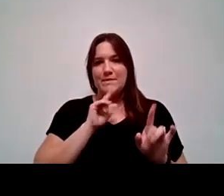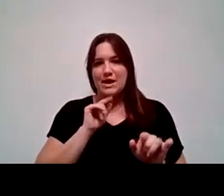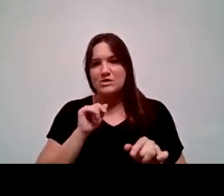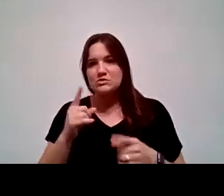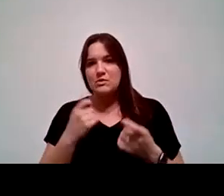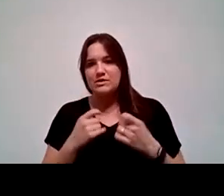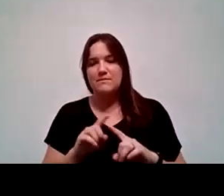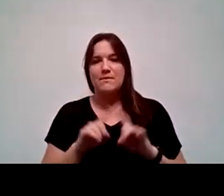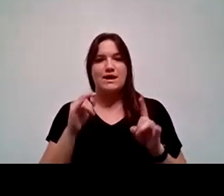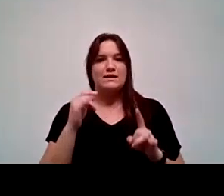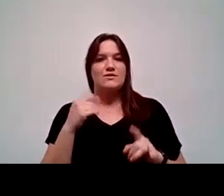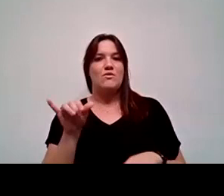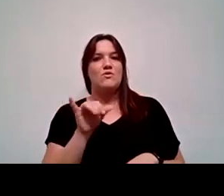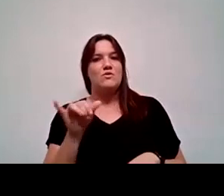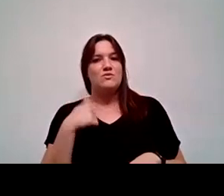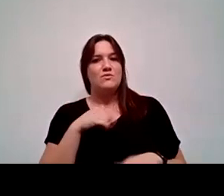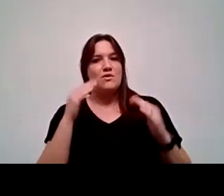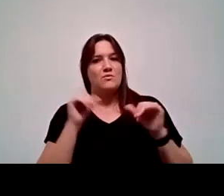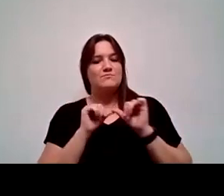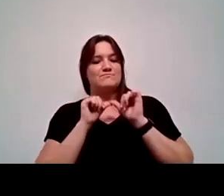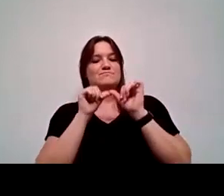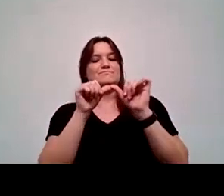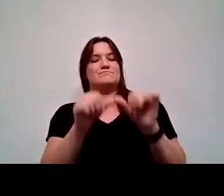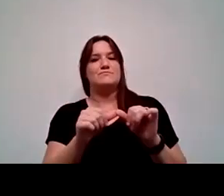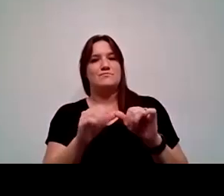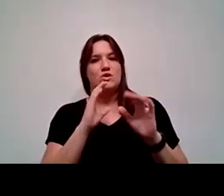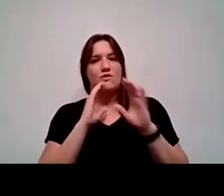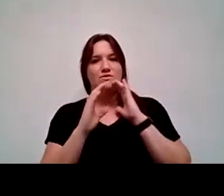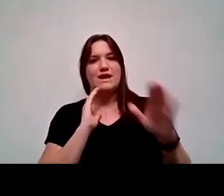but we also hope to continue this conversation afterwards as well.